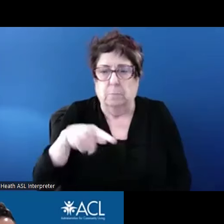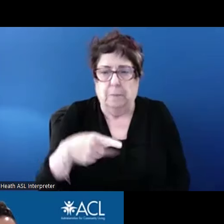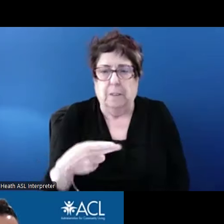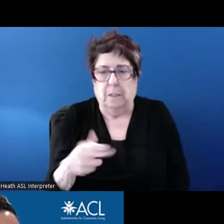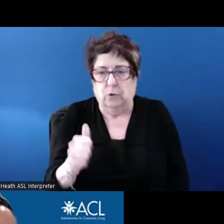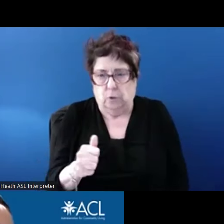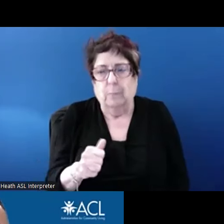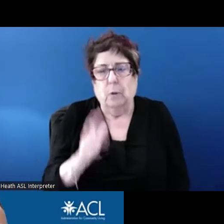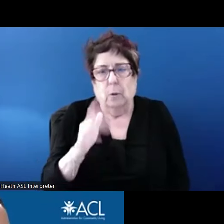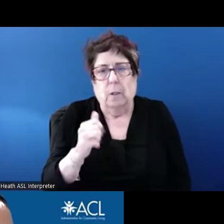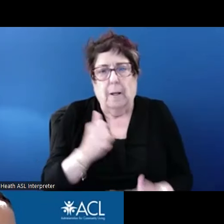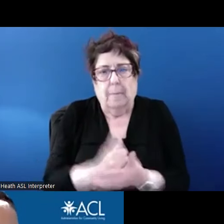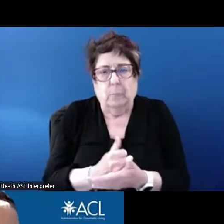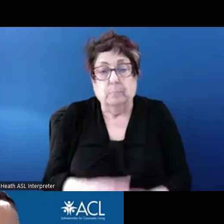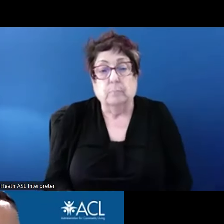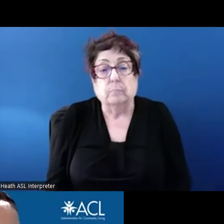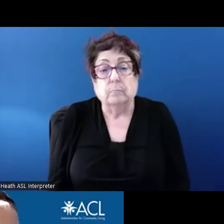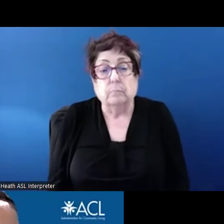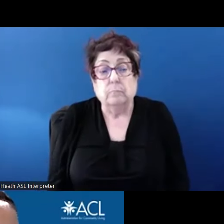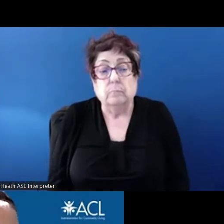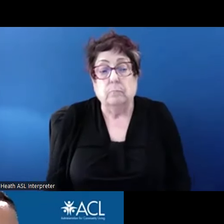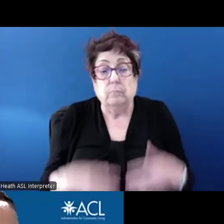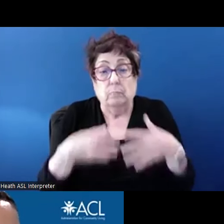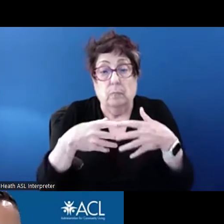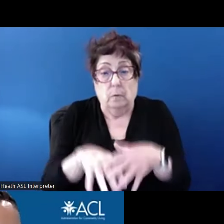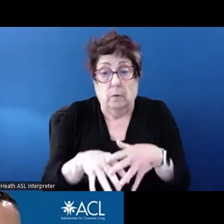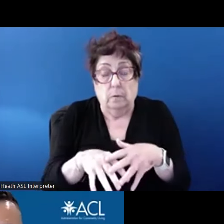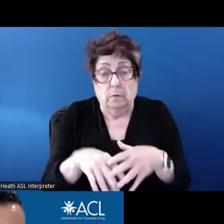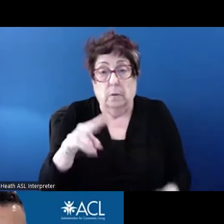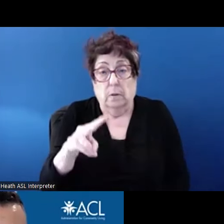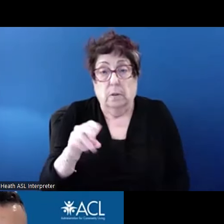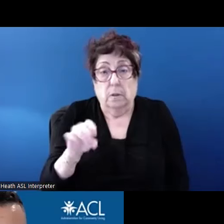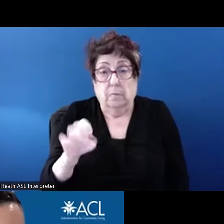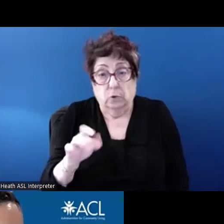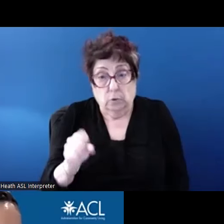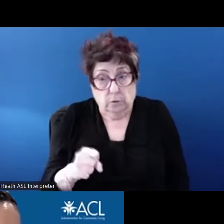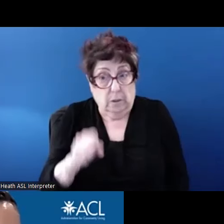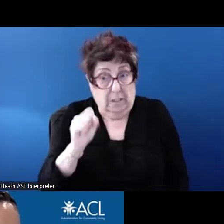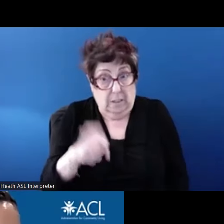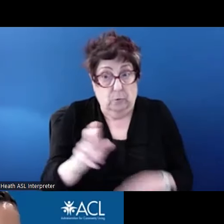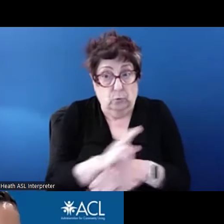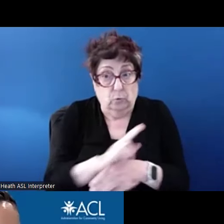Mainstream vouchers can they be used by private or shared units in assisted living or a similar